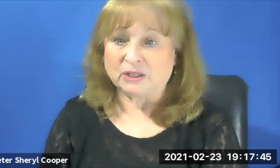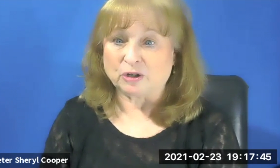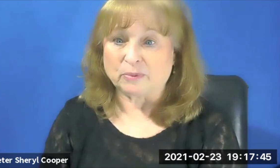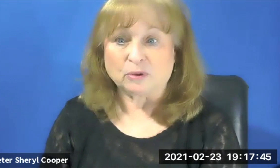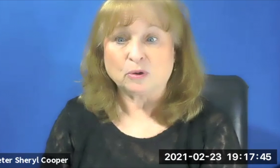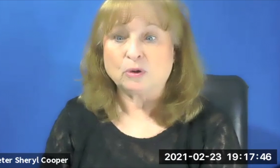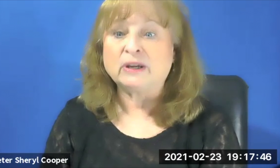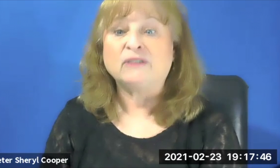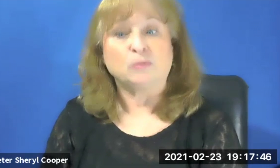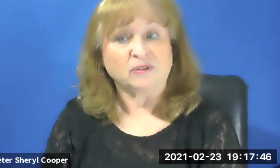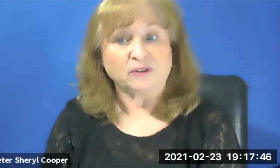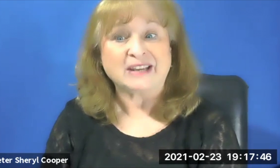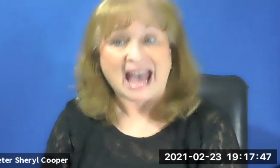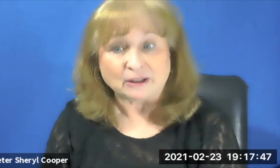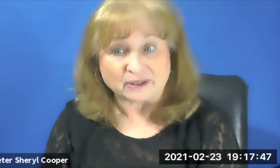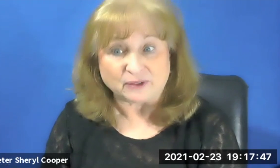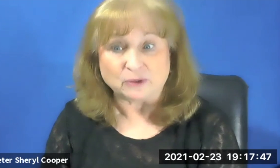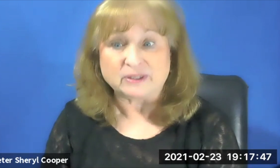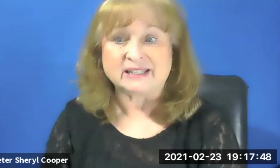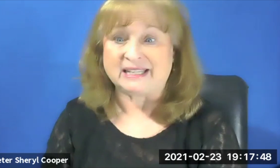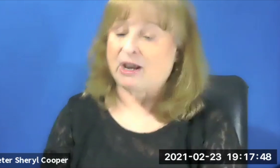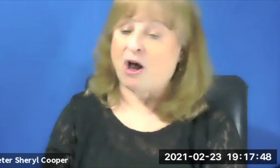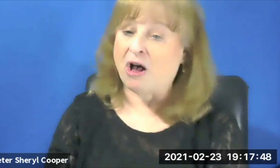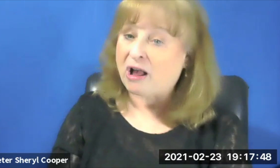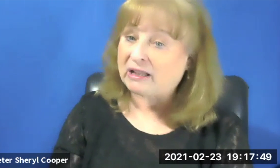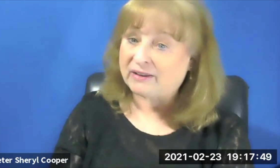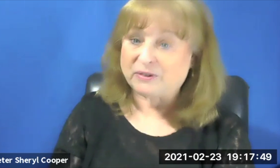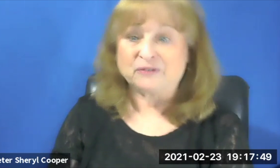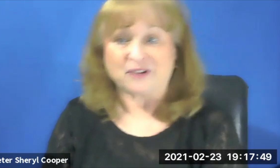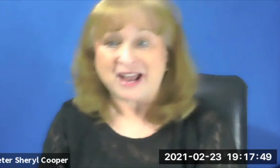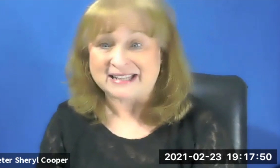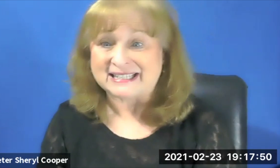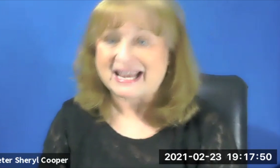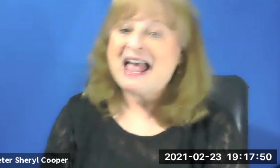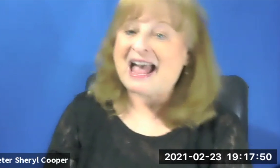interpreter or if you prefer gallery view to see all of your friends and